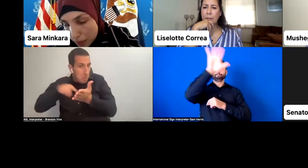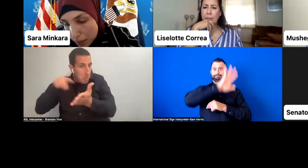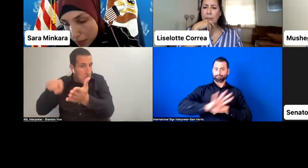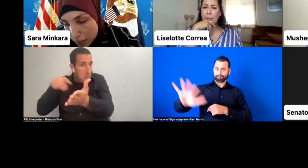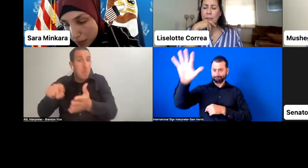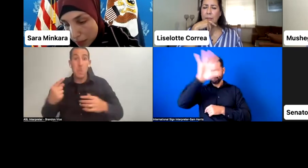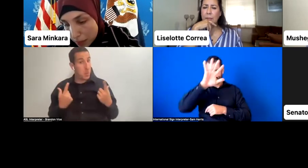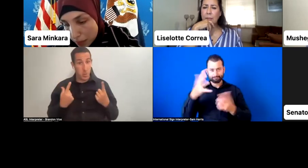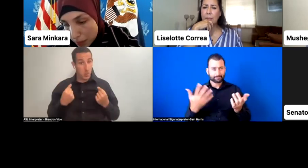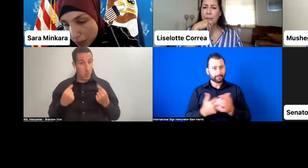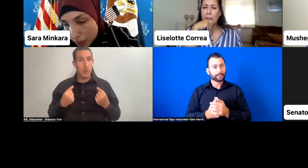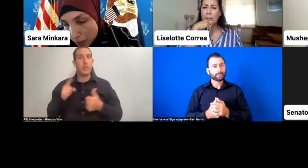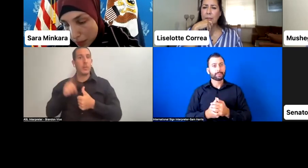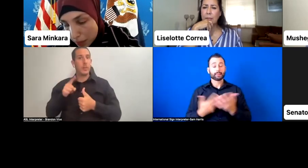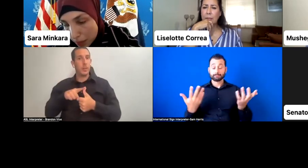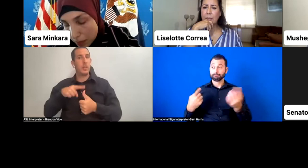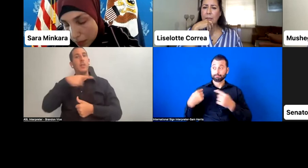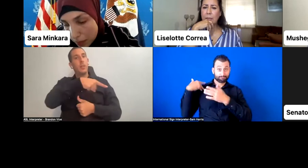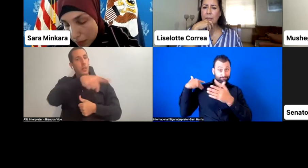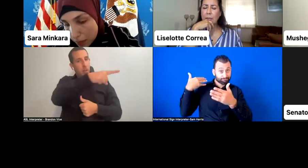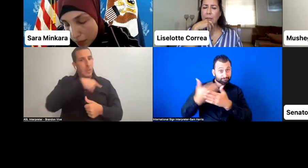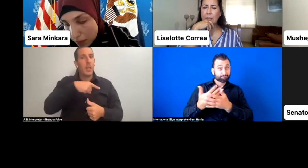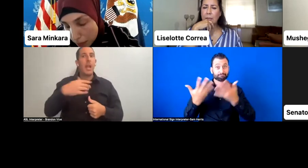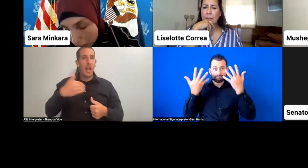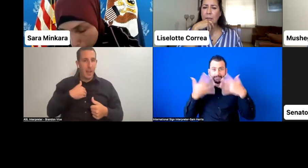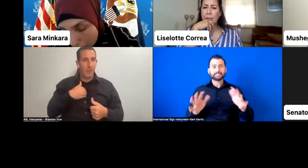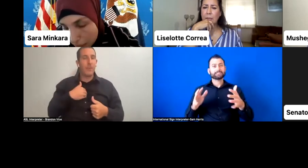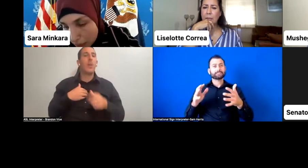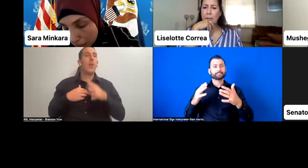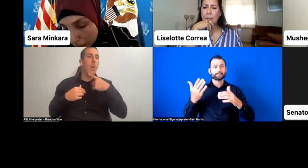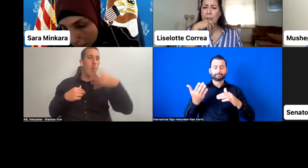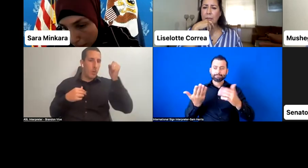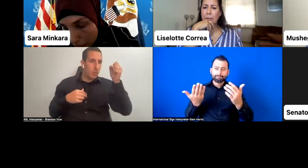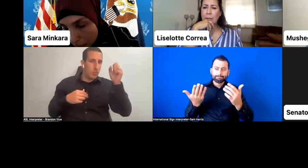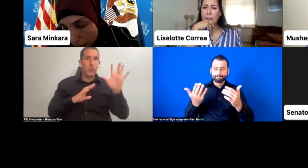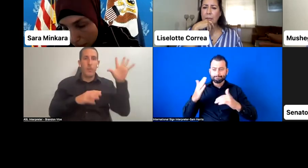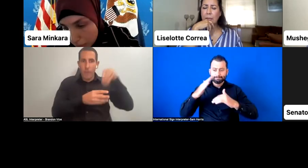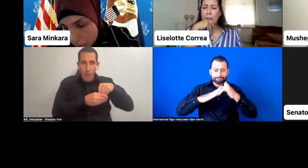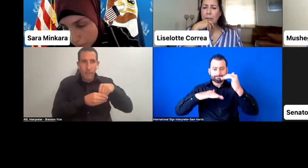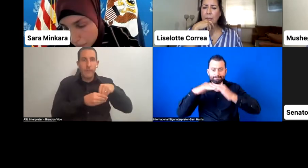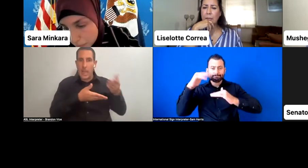there is support for persons with disability and also that we are there. And we make sure that there are ramps,